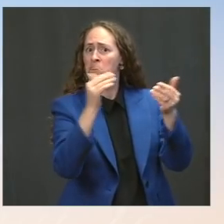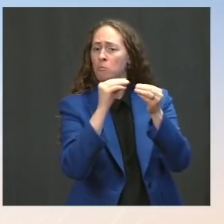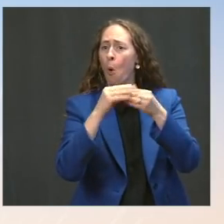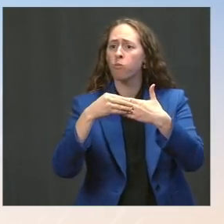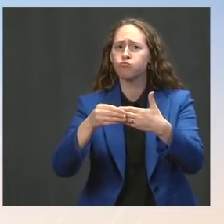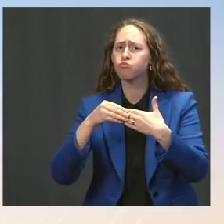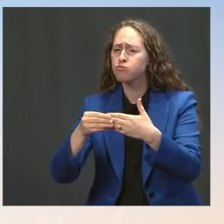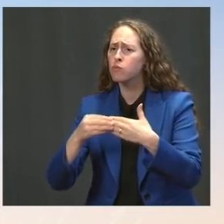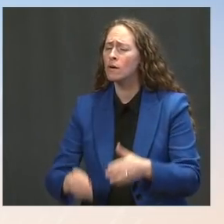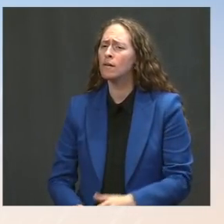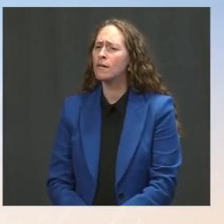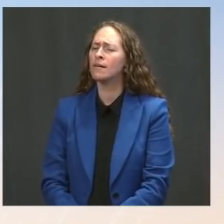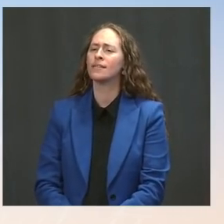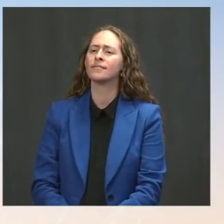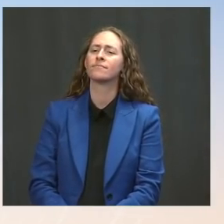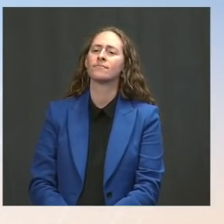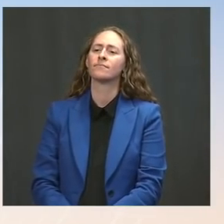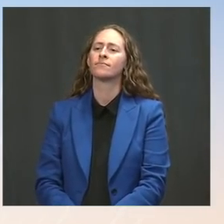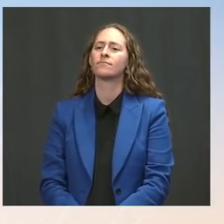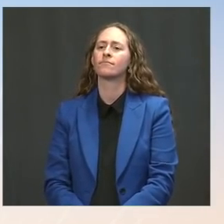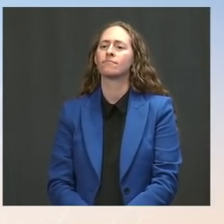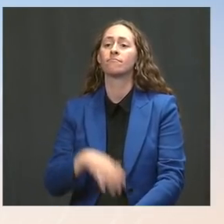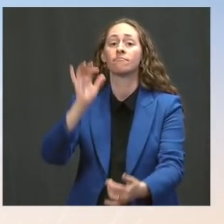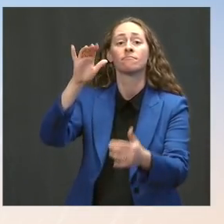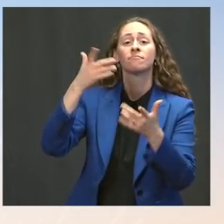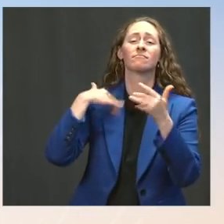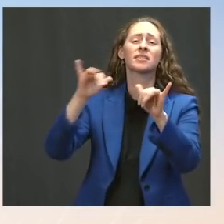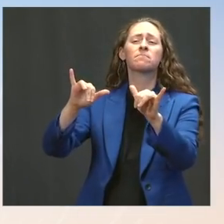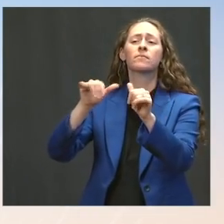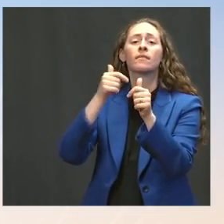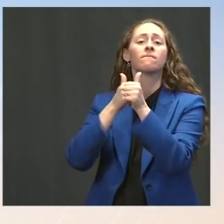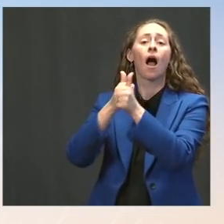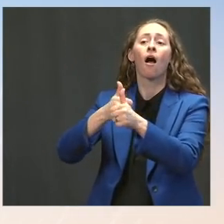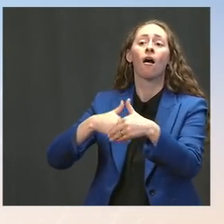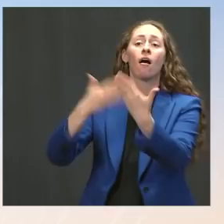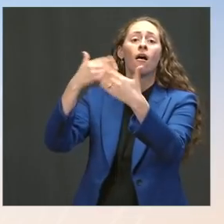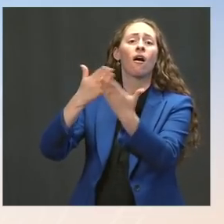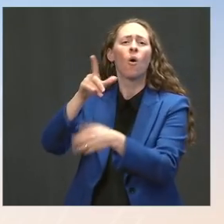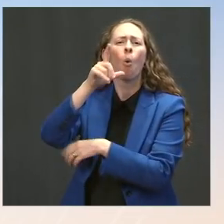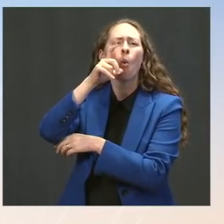we are always going to be guided by our North Star -- and that is the CDC and our health and medical experts.